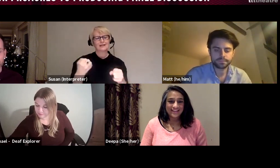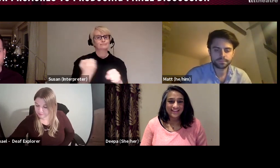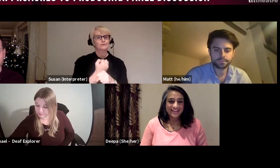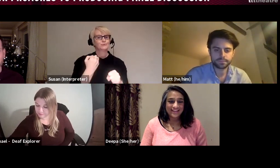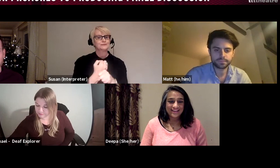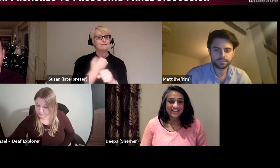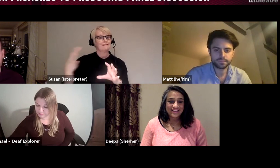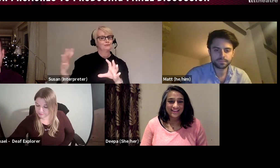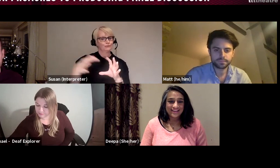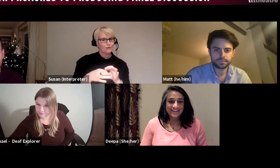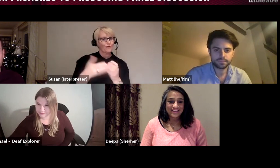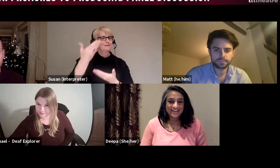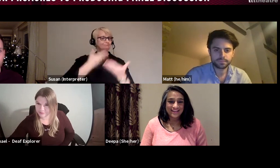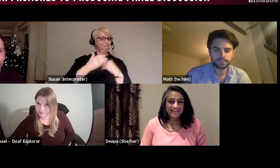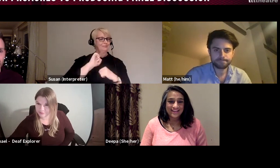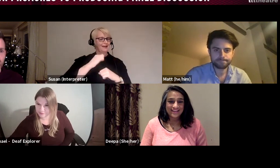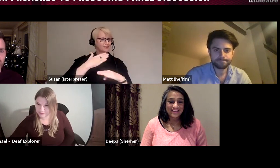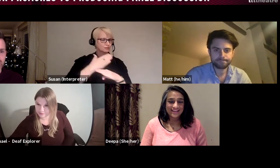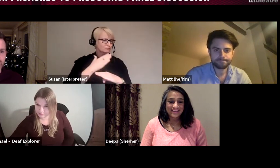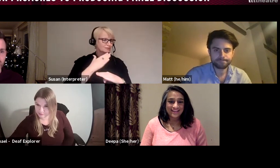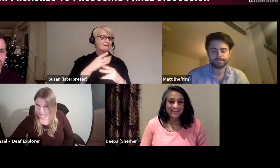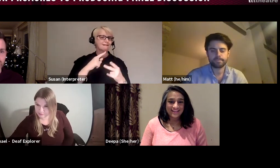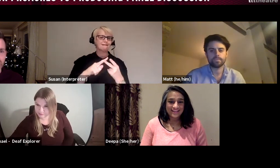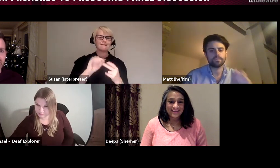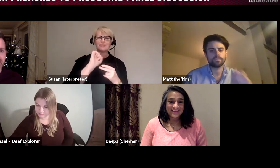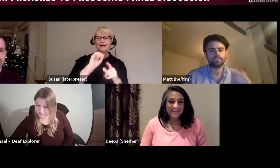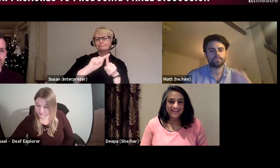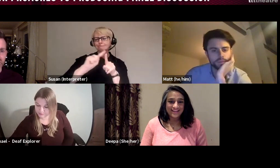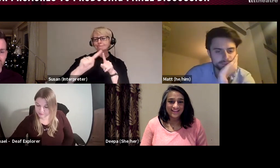their careers and all of the different kinds of work that's involved in being a Theatre producer.